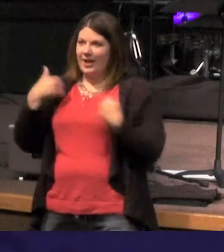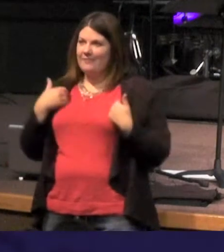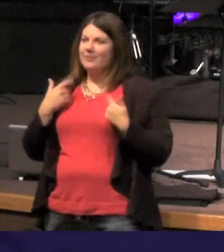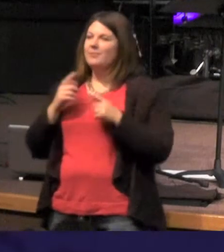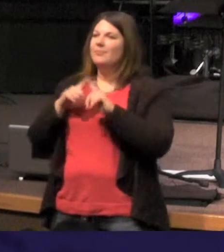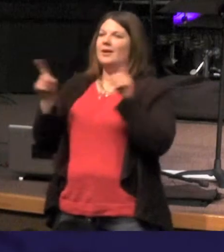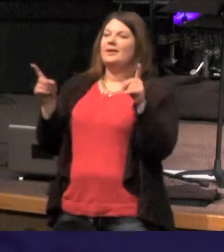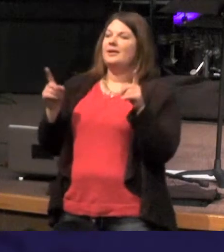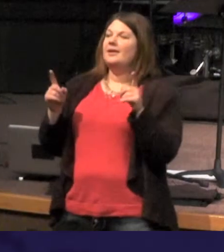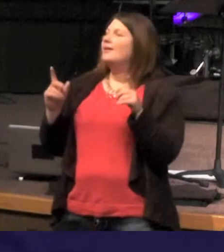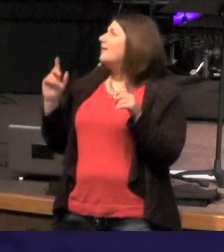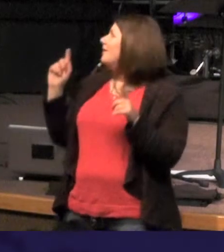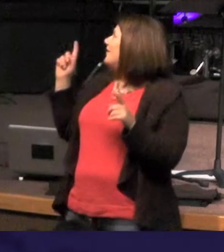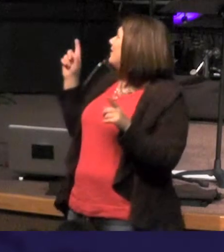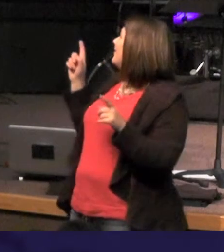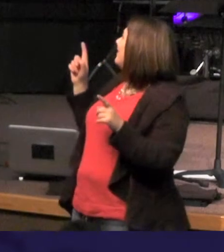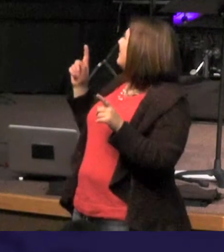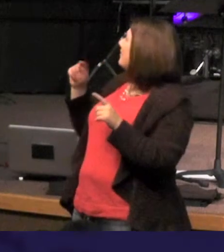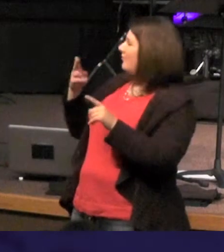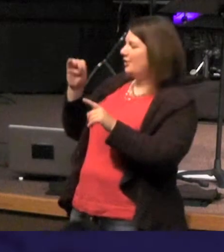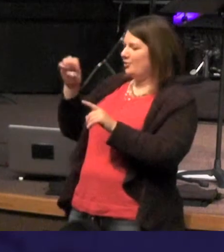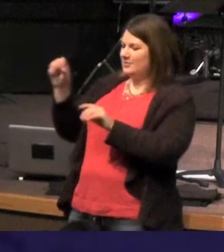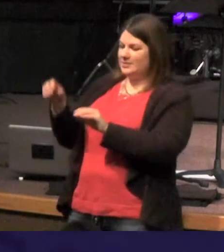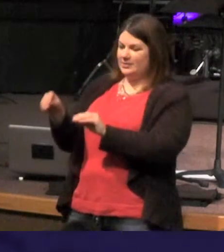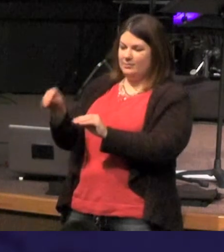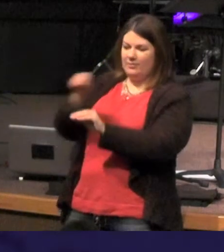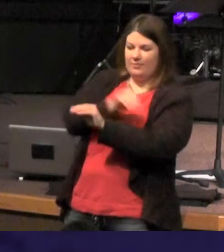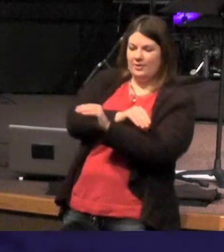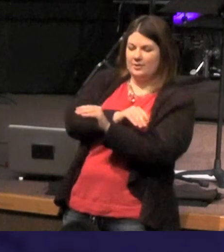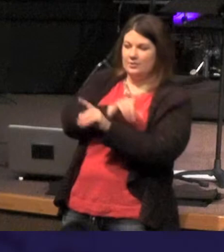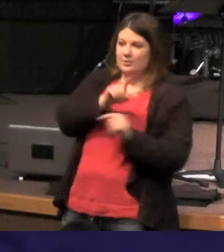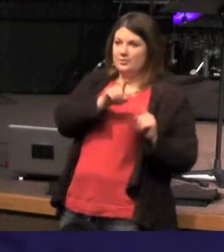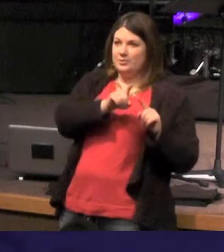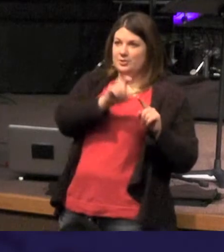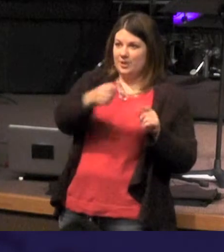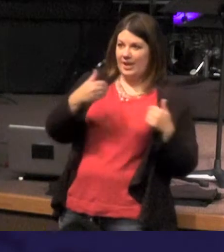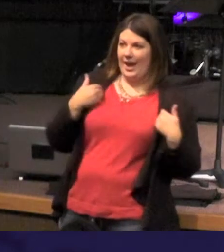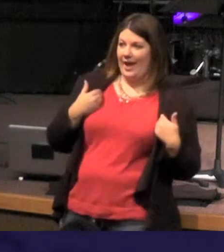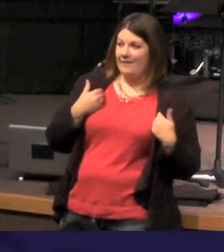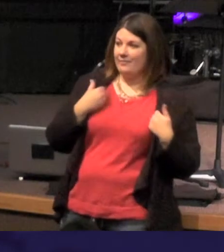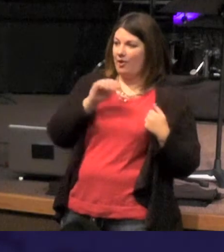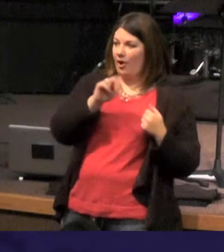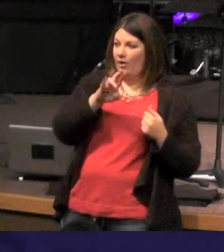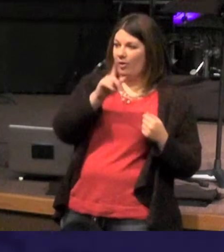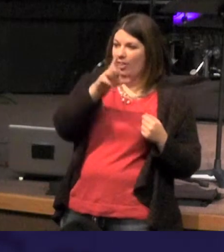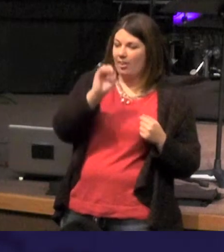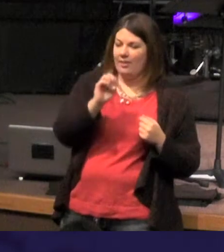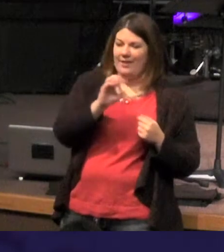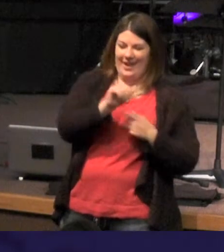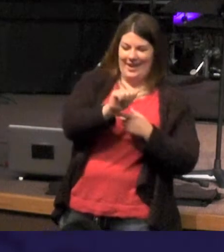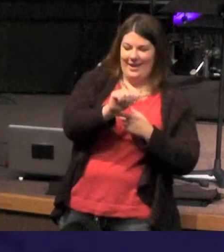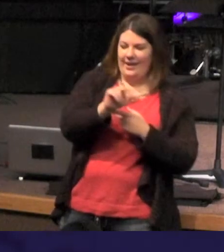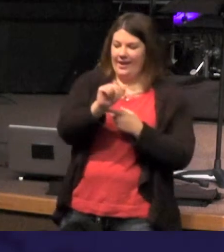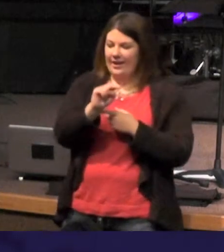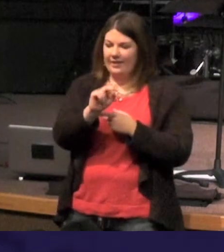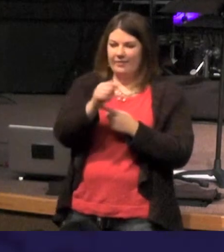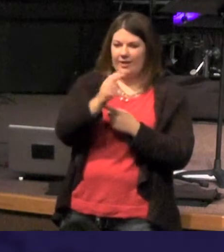word theos comes before the verb so should we find an article or not answer is No - if it follows